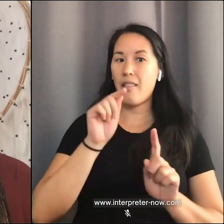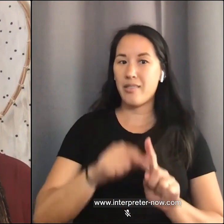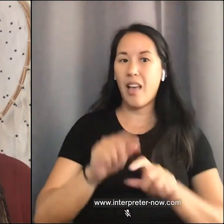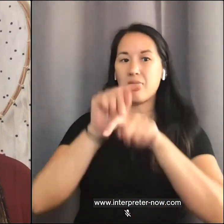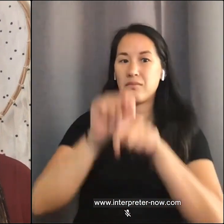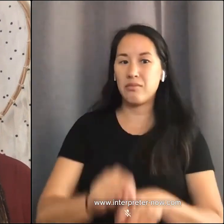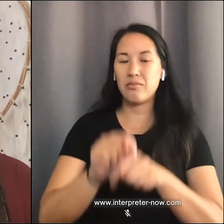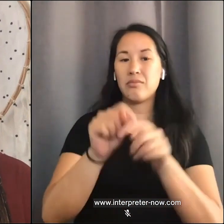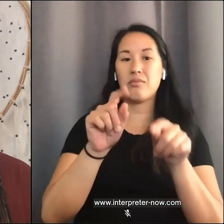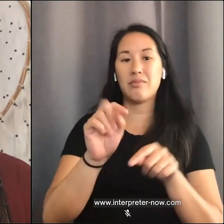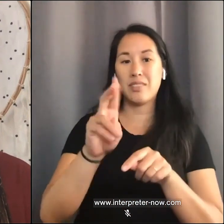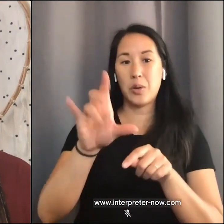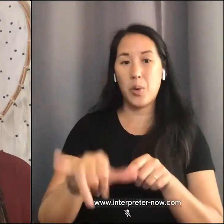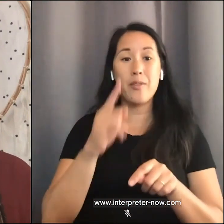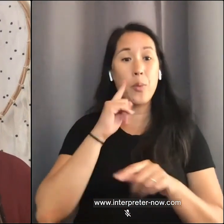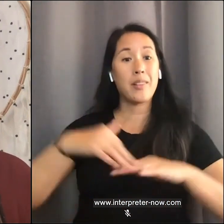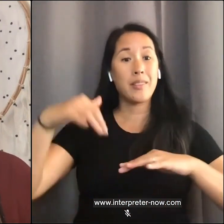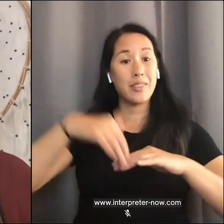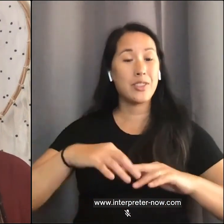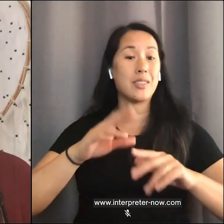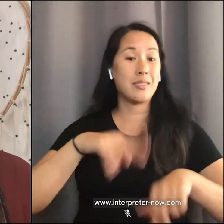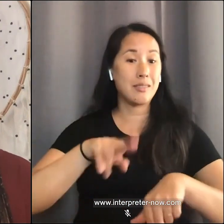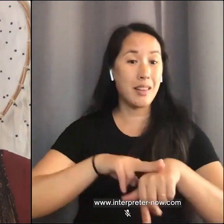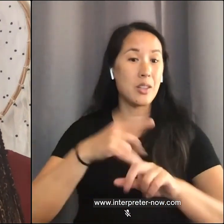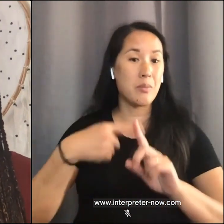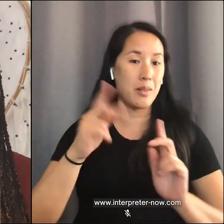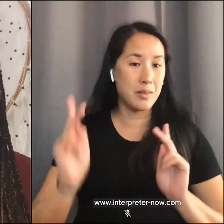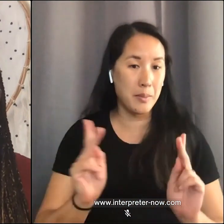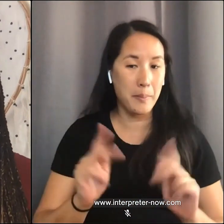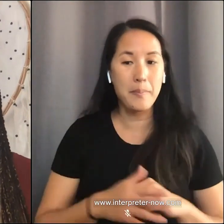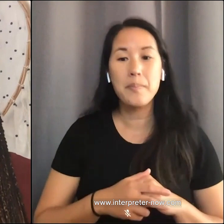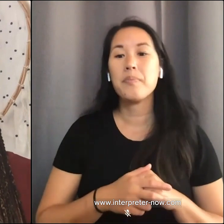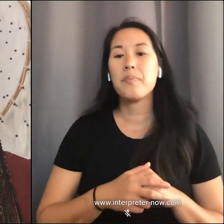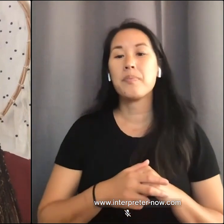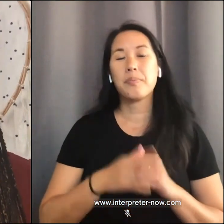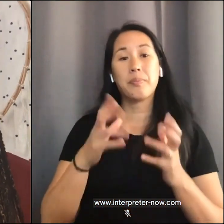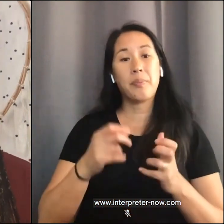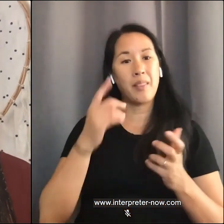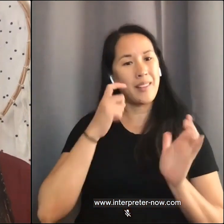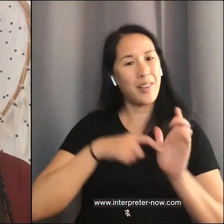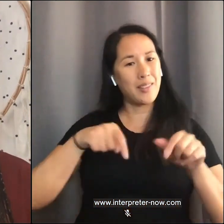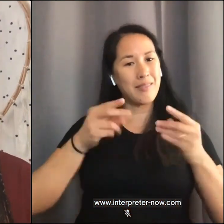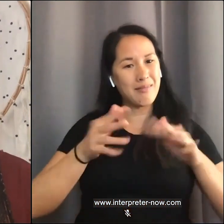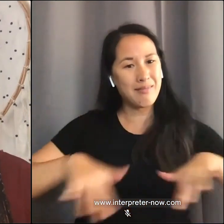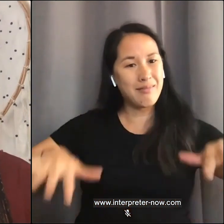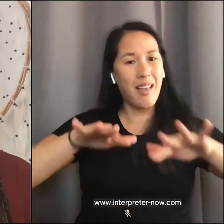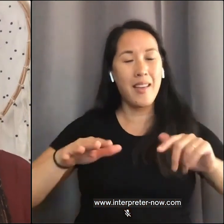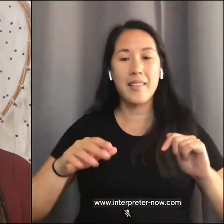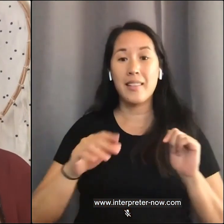of the indigenous nations and people. I choose to acknowledge this land, not only as an identity,